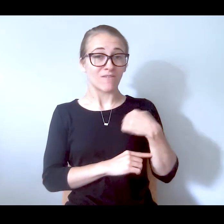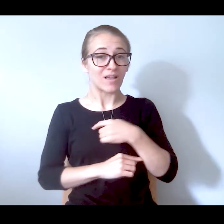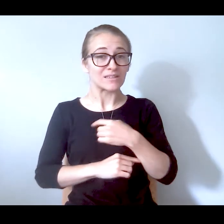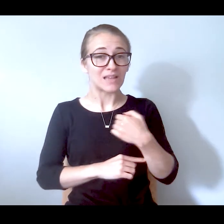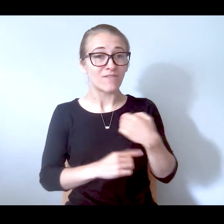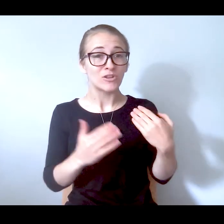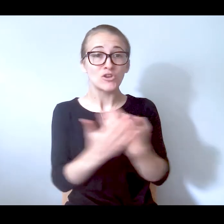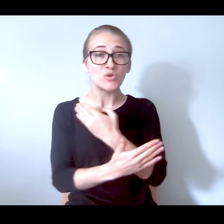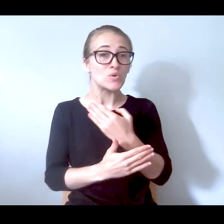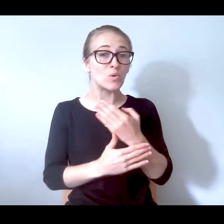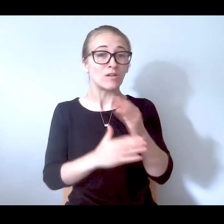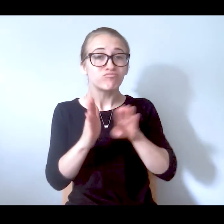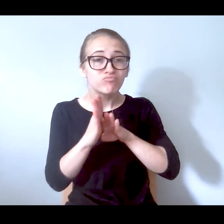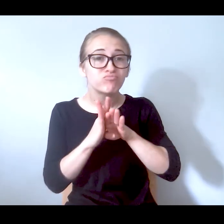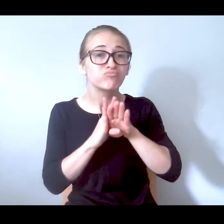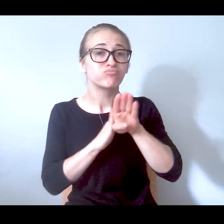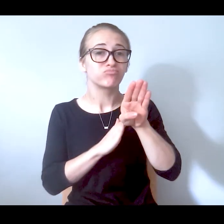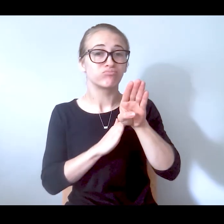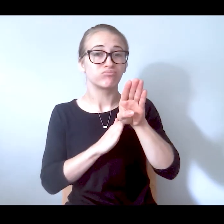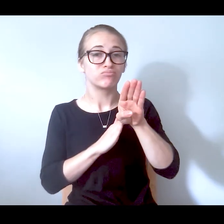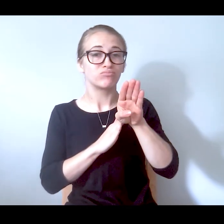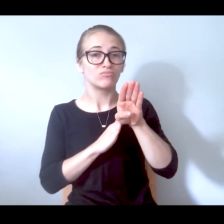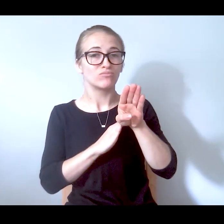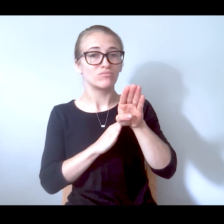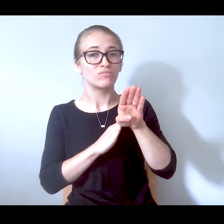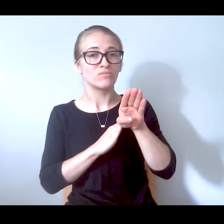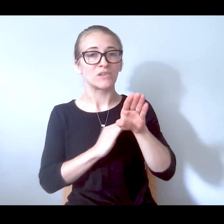I'm hoping we have these new developments in a bit